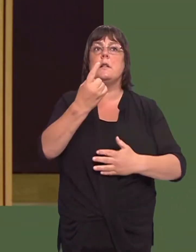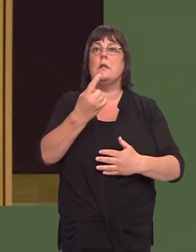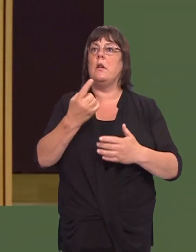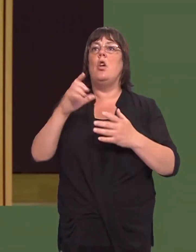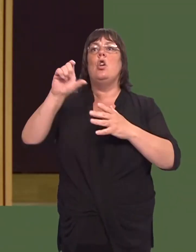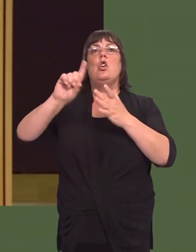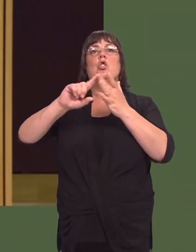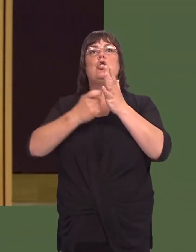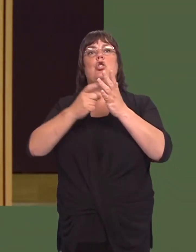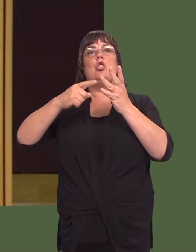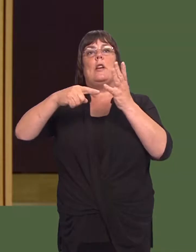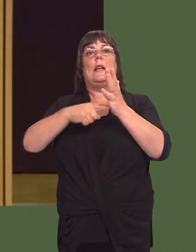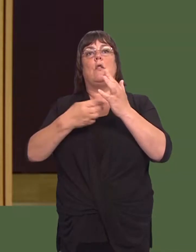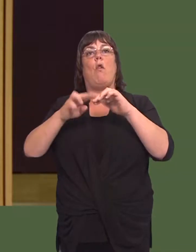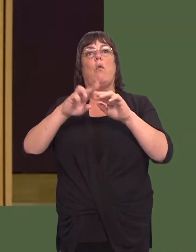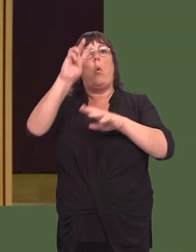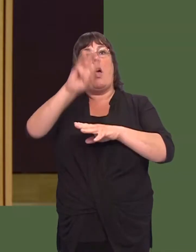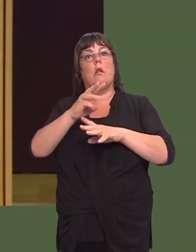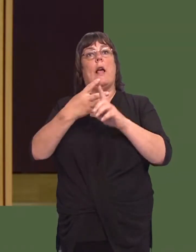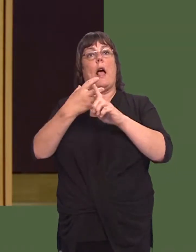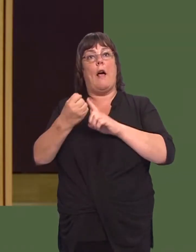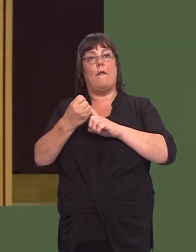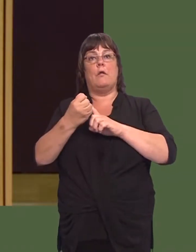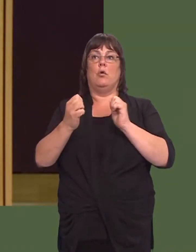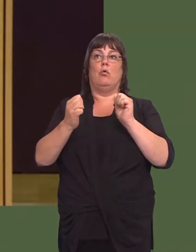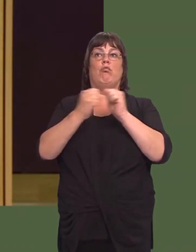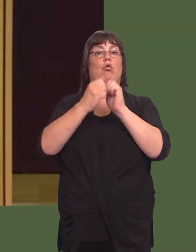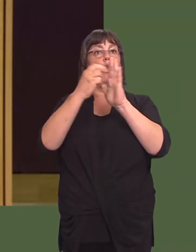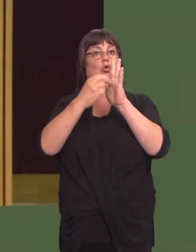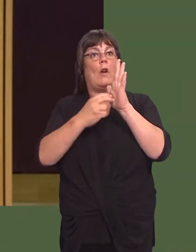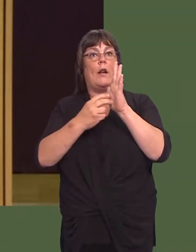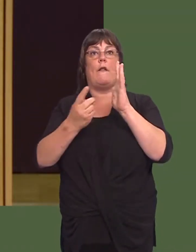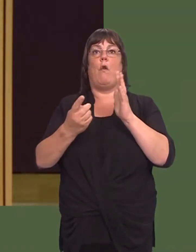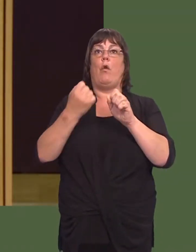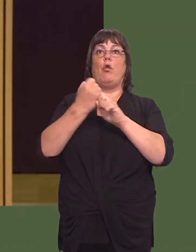The Circuit of Wales has already got the contract for the Moto Grand Prix, and thatís yet another